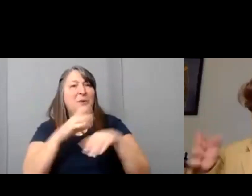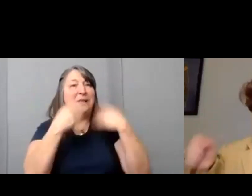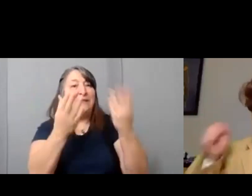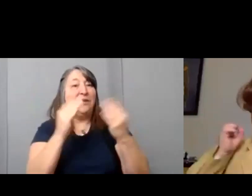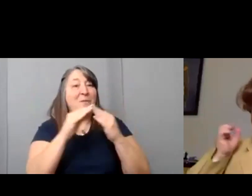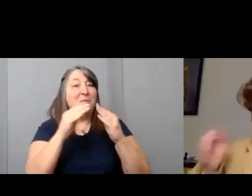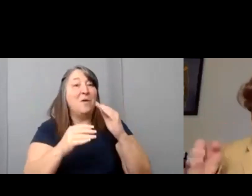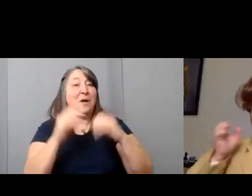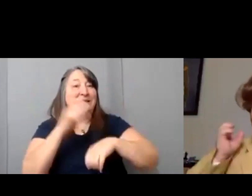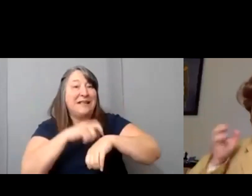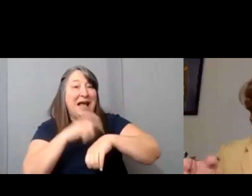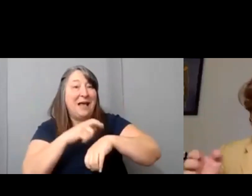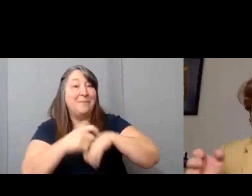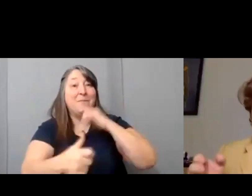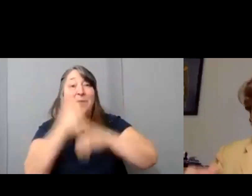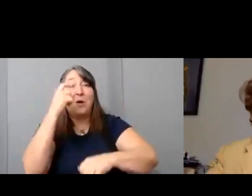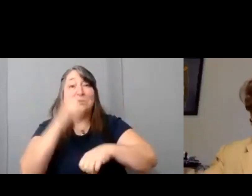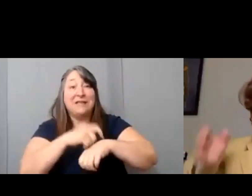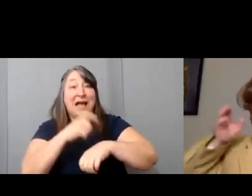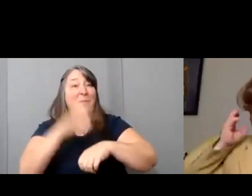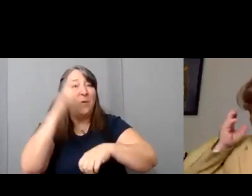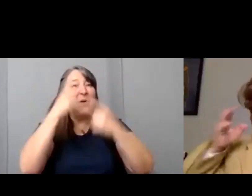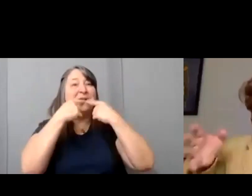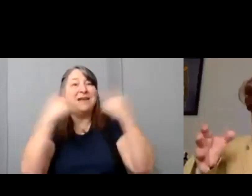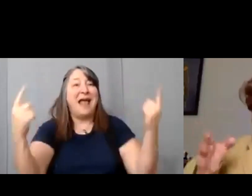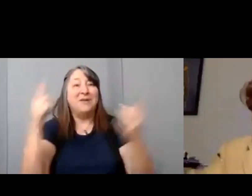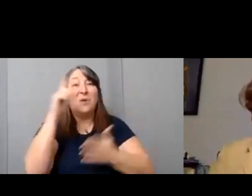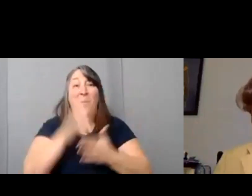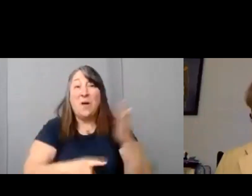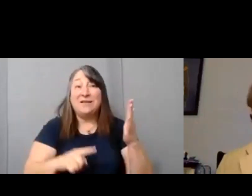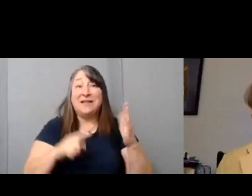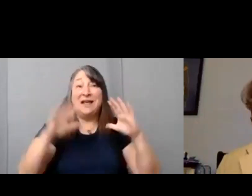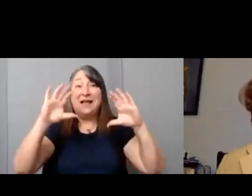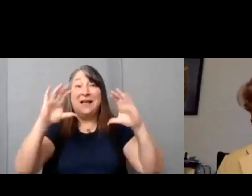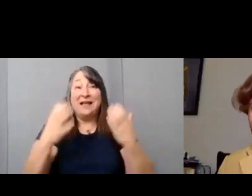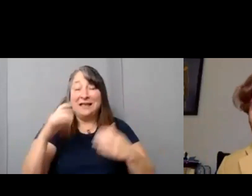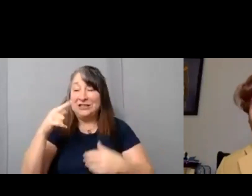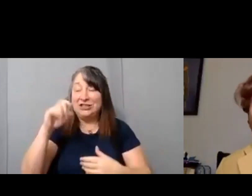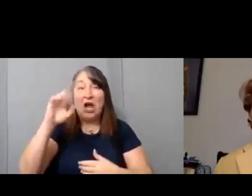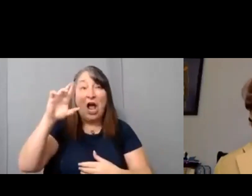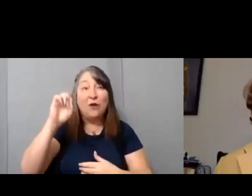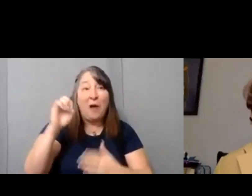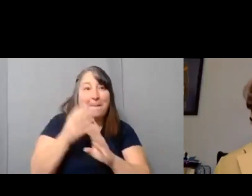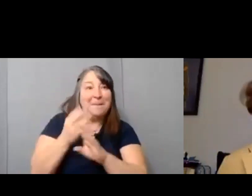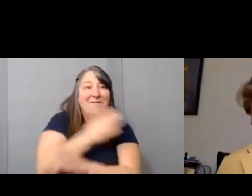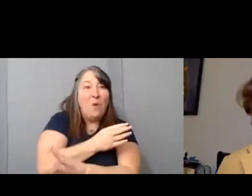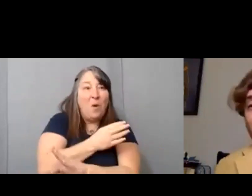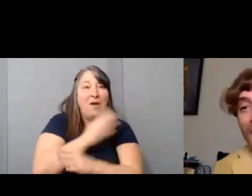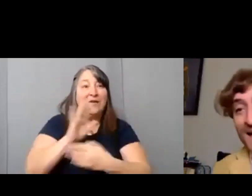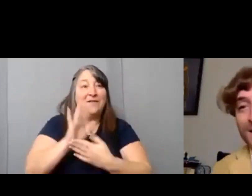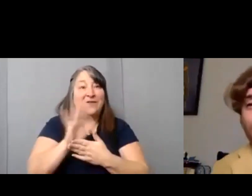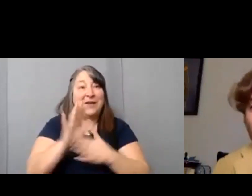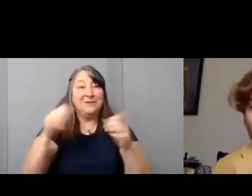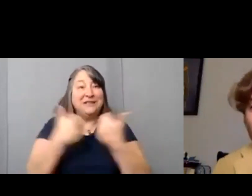is we're announcing what the genre is way before the film challenge. This year the genre is mockumentary films.